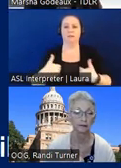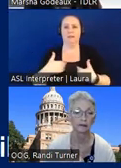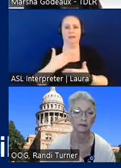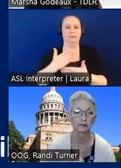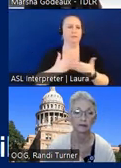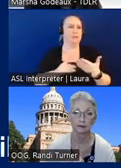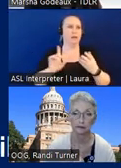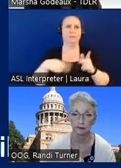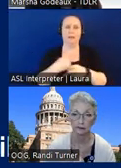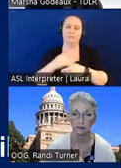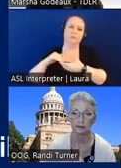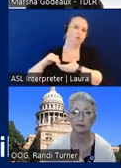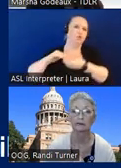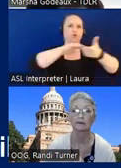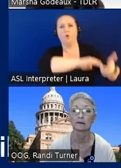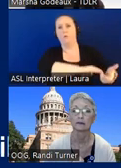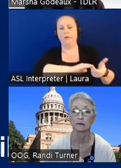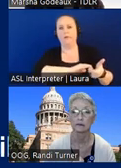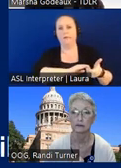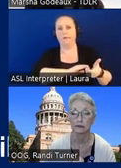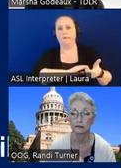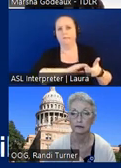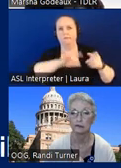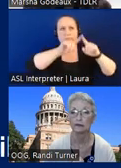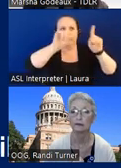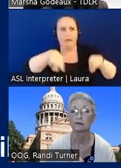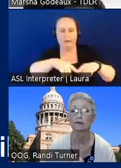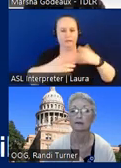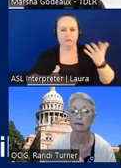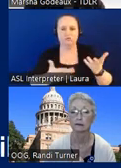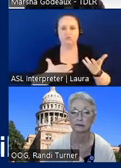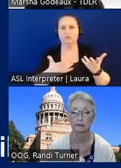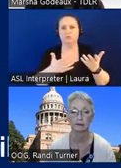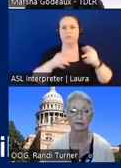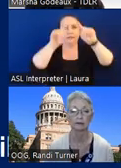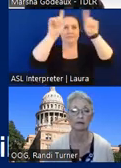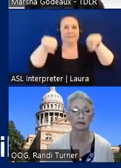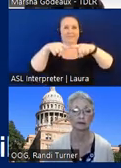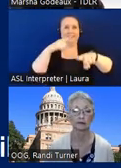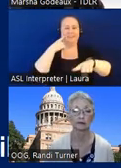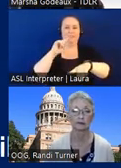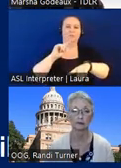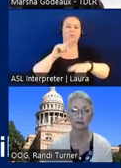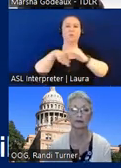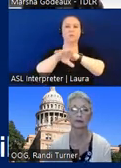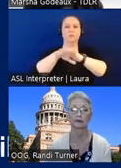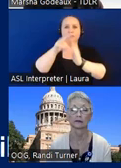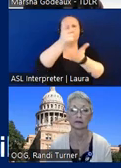enforcement signage so located underneath the signage for that that states the accessible signs